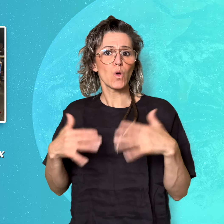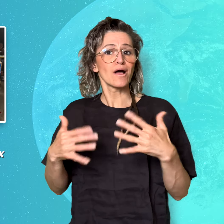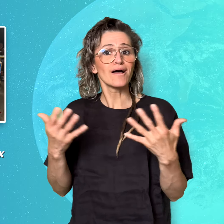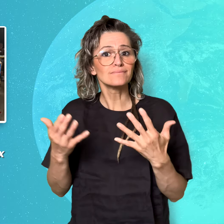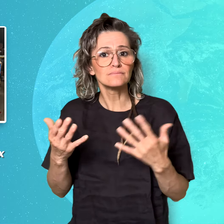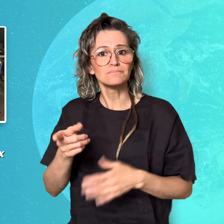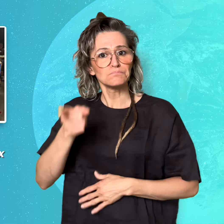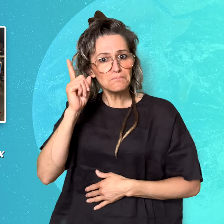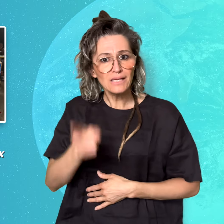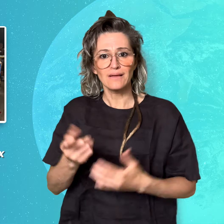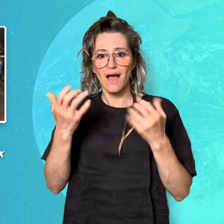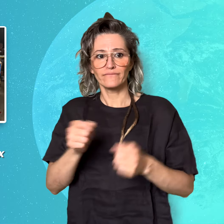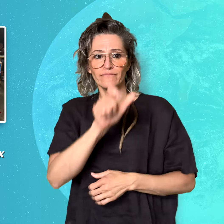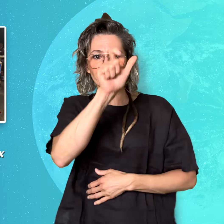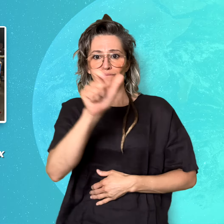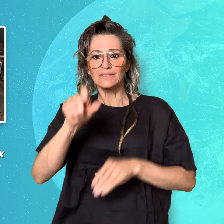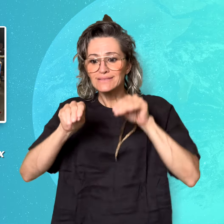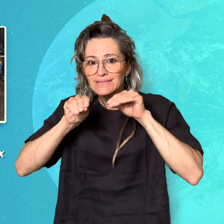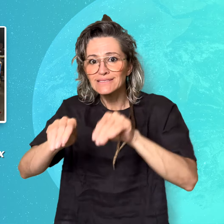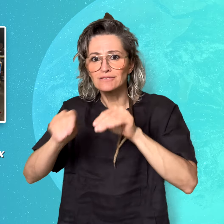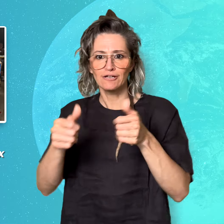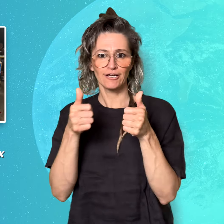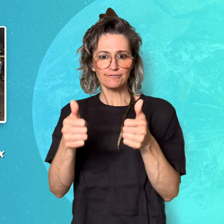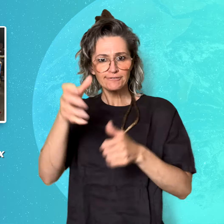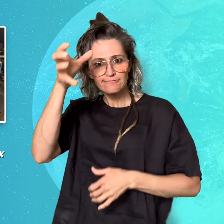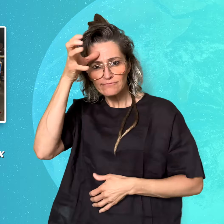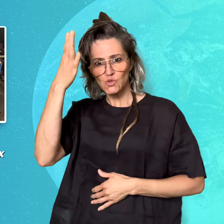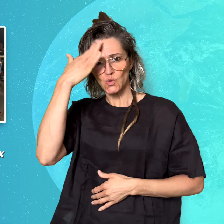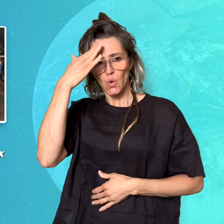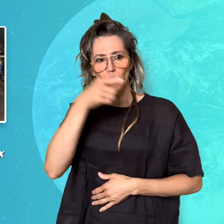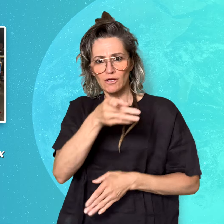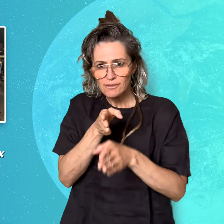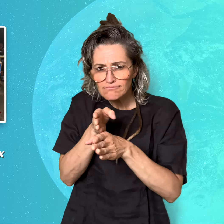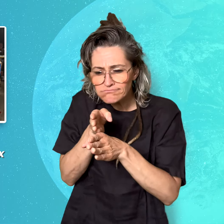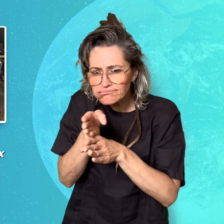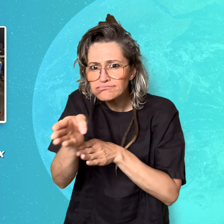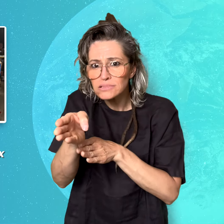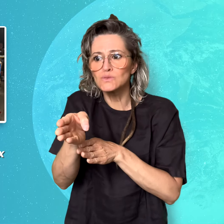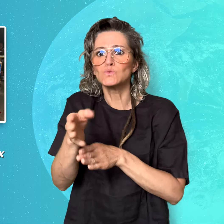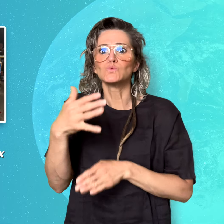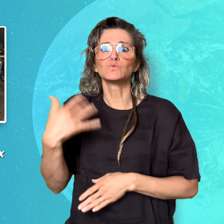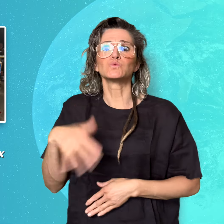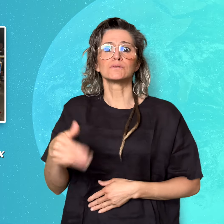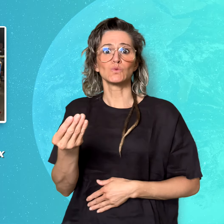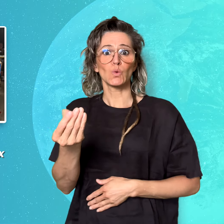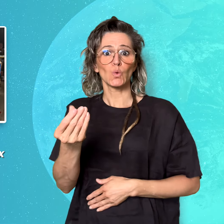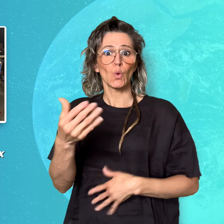and expensive, meaning they require specialized teachers which